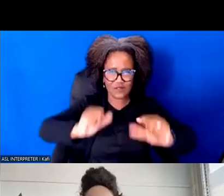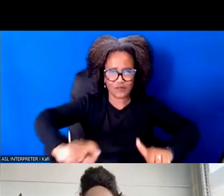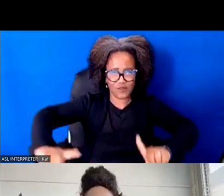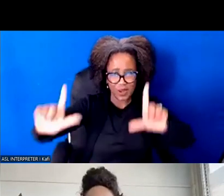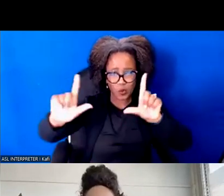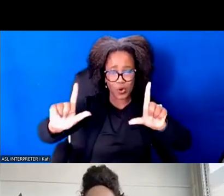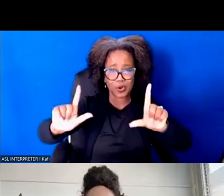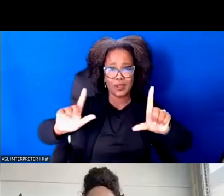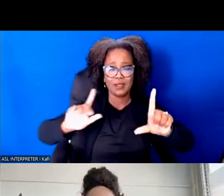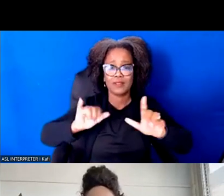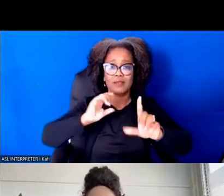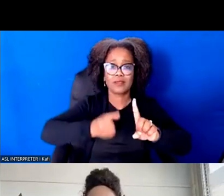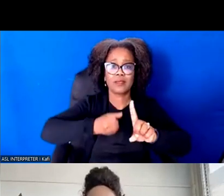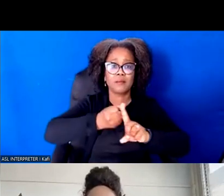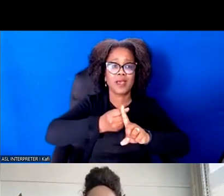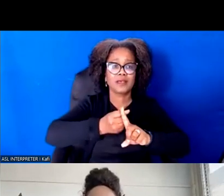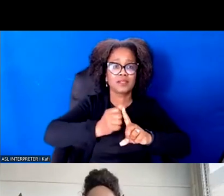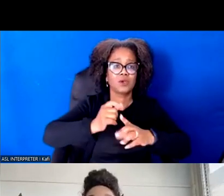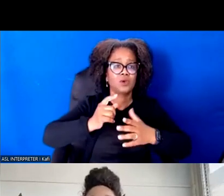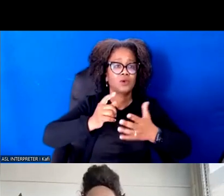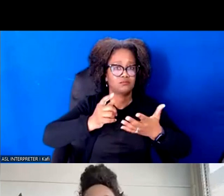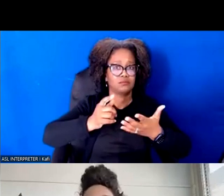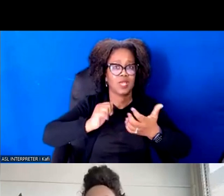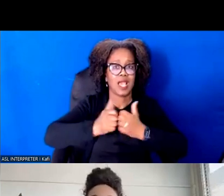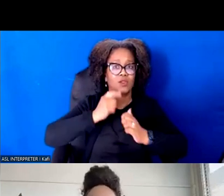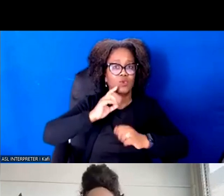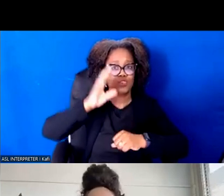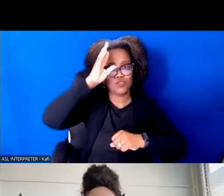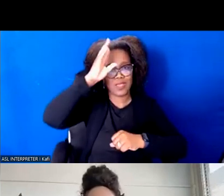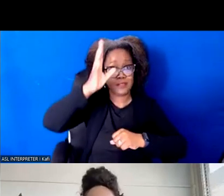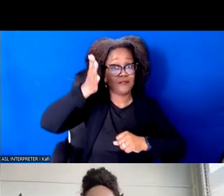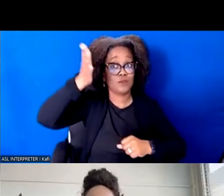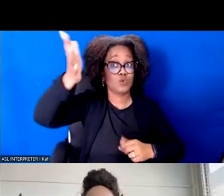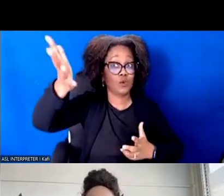And I think that's part of the and belonging and solidarity that you all are touching on.